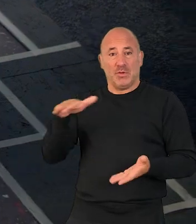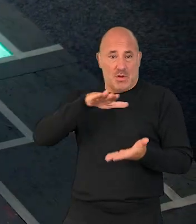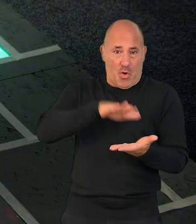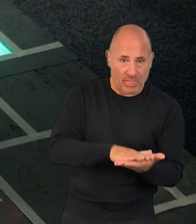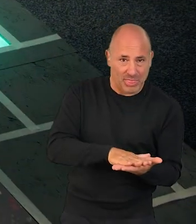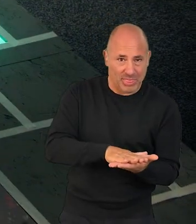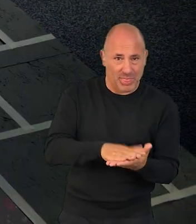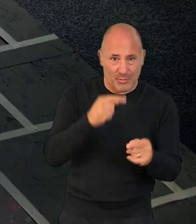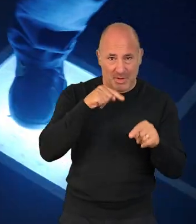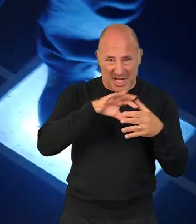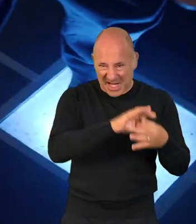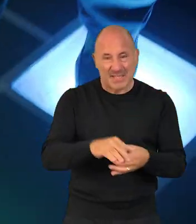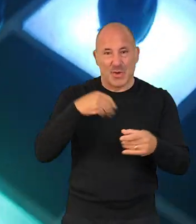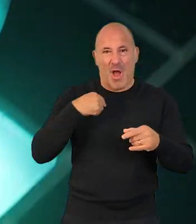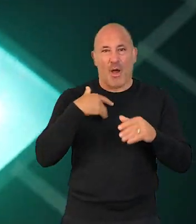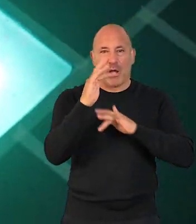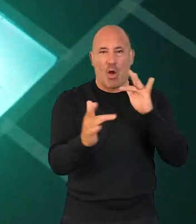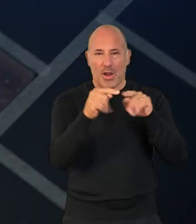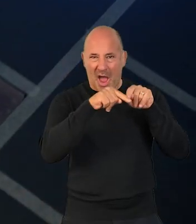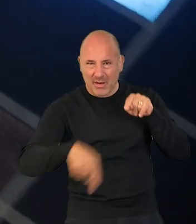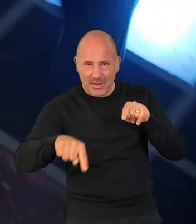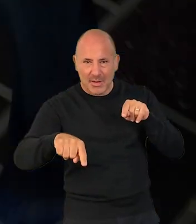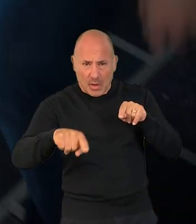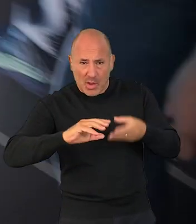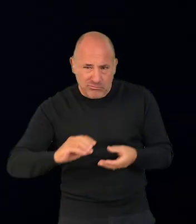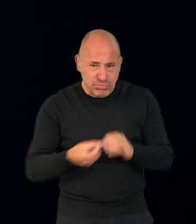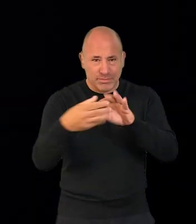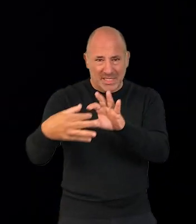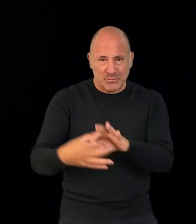it will send a message to our games design platform, which will then kind of create an interaction,